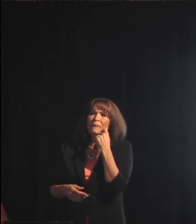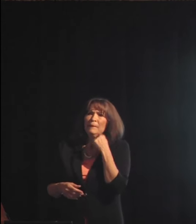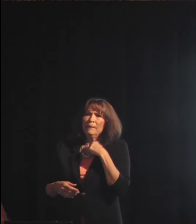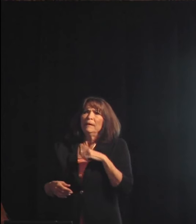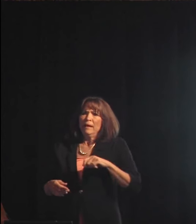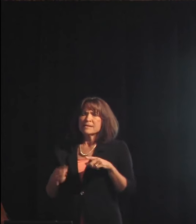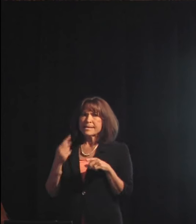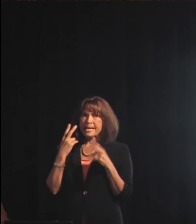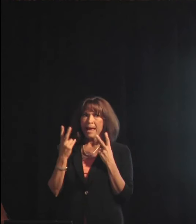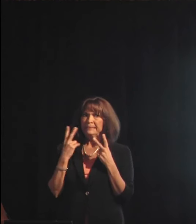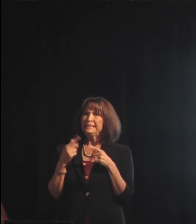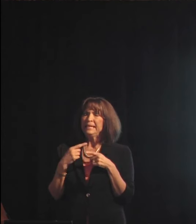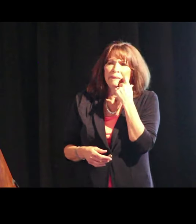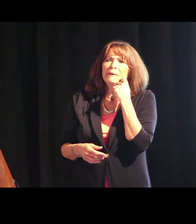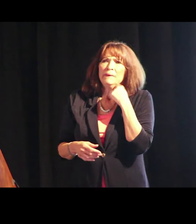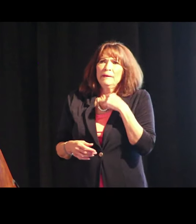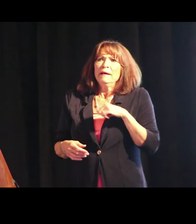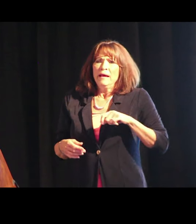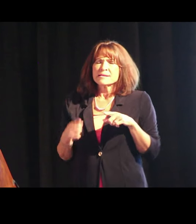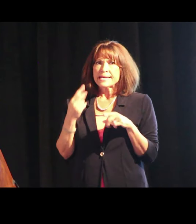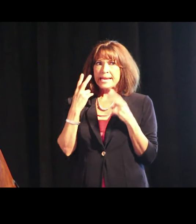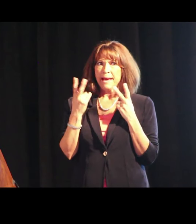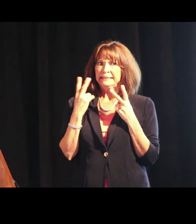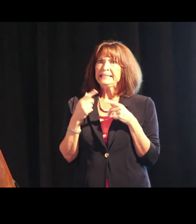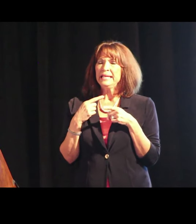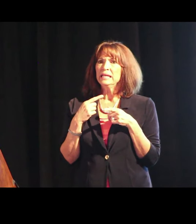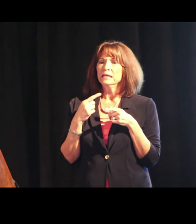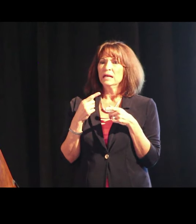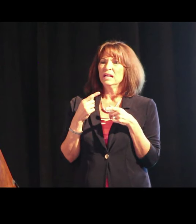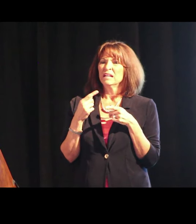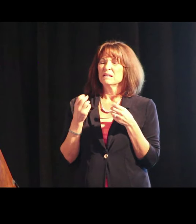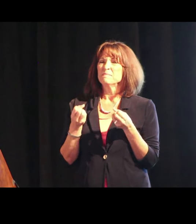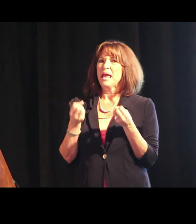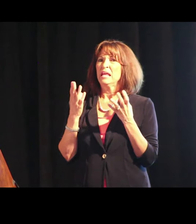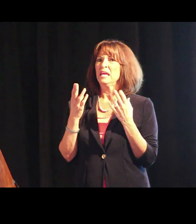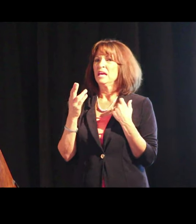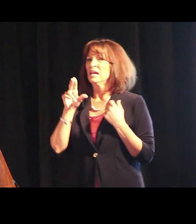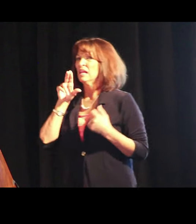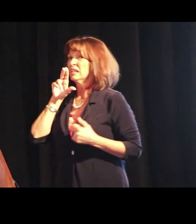And I observe what's happening there. What I'm seeing is